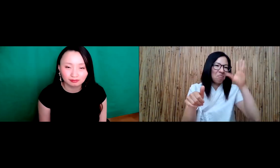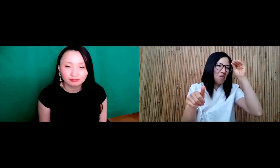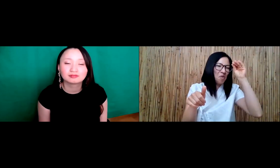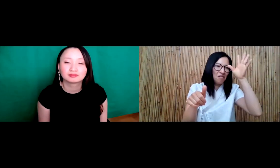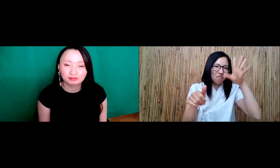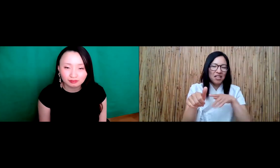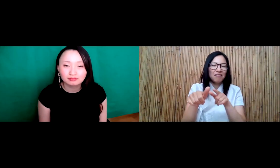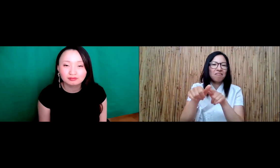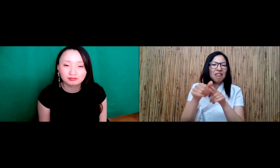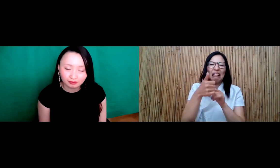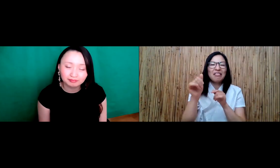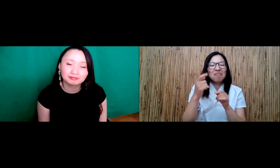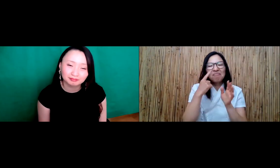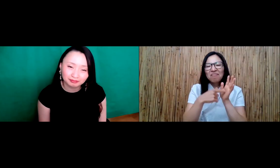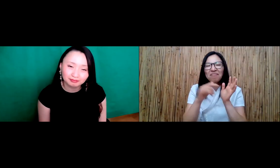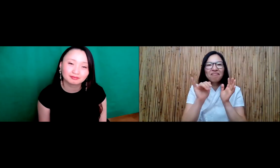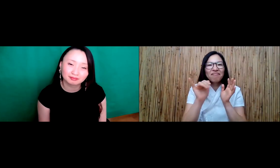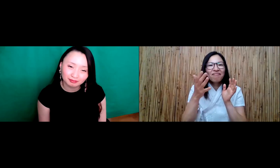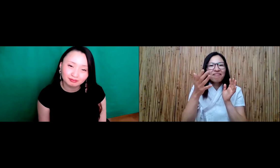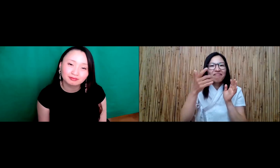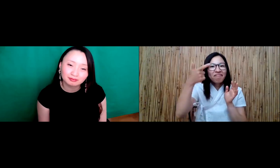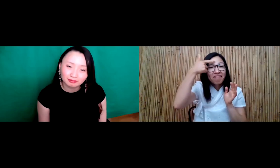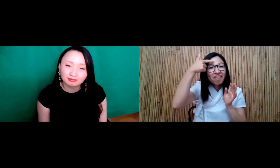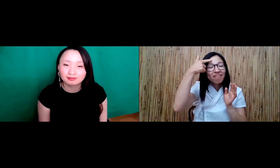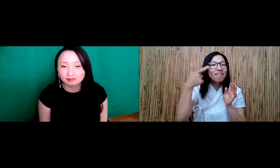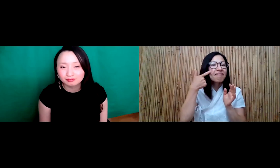the pinky included in my name because I am a woman. But if you're a boy you'll have the